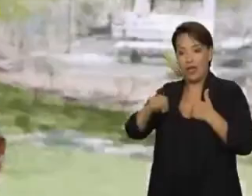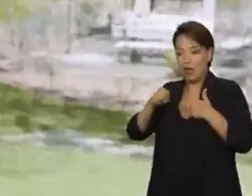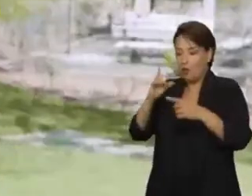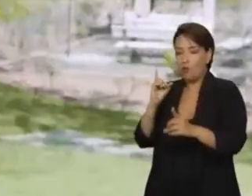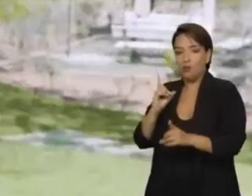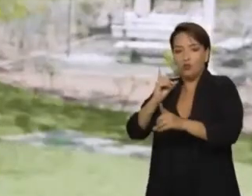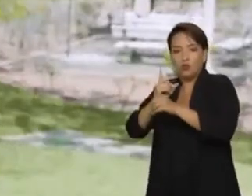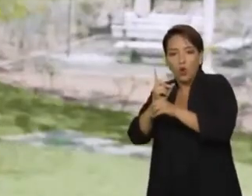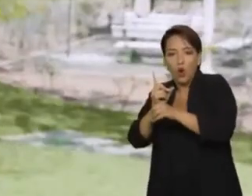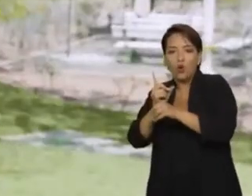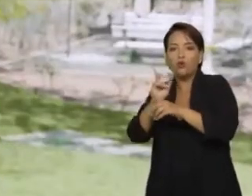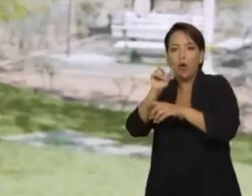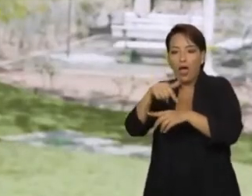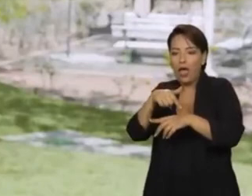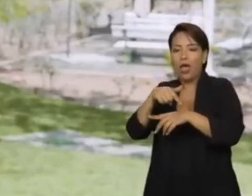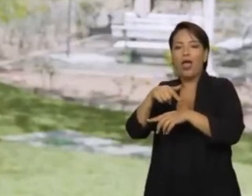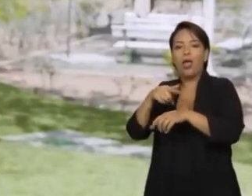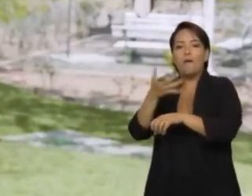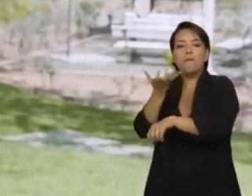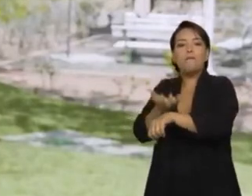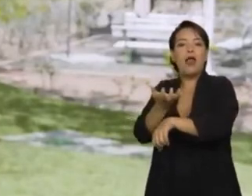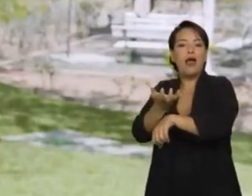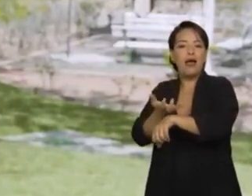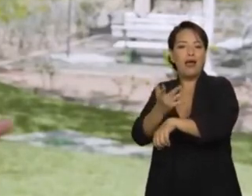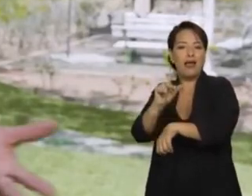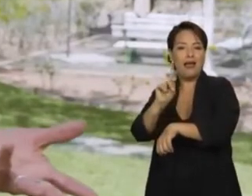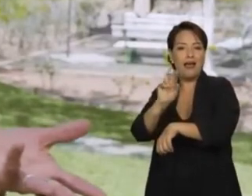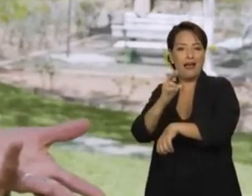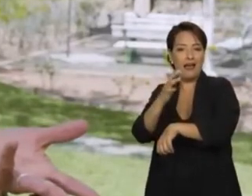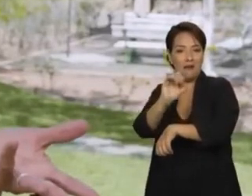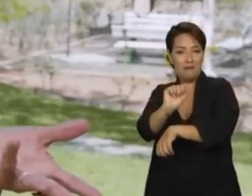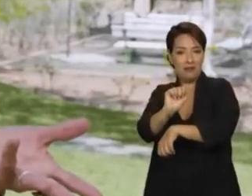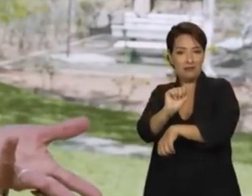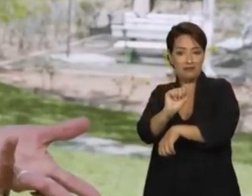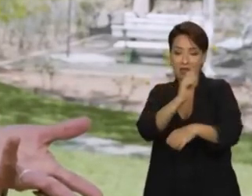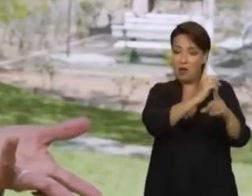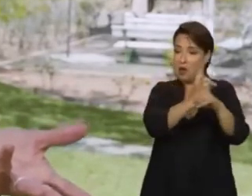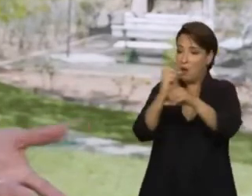because you can meet people there. You don't need to spend so much money,